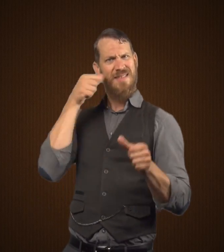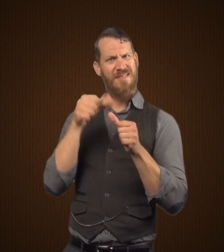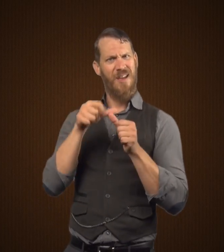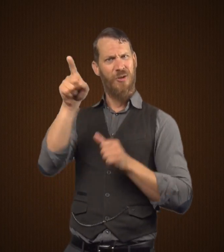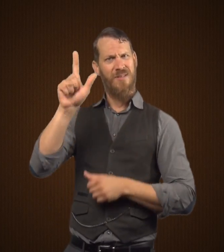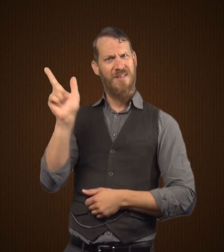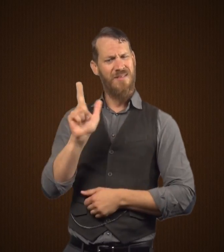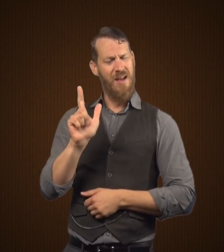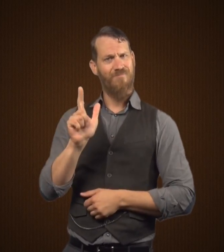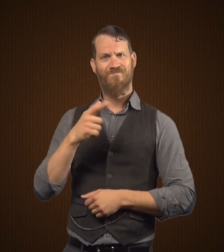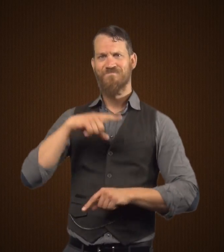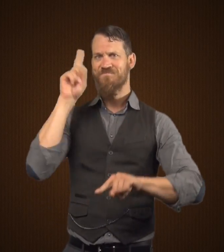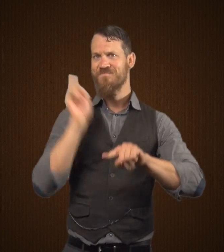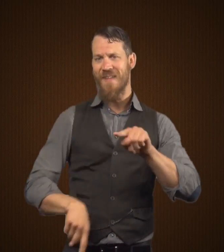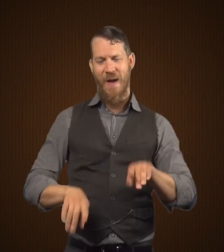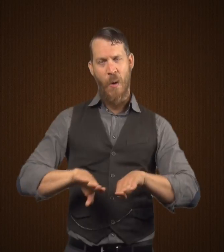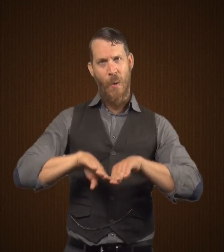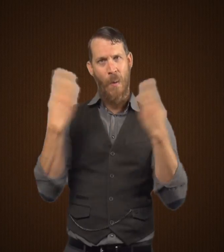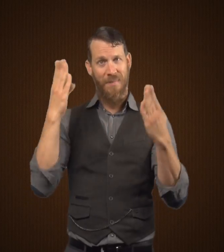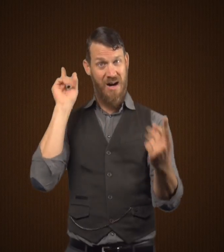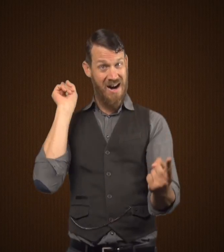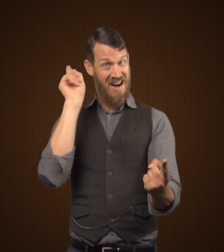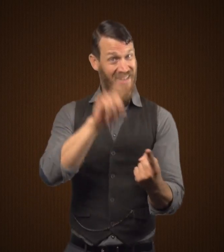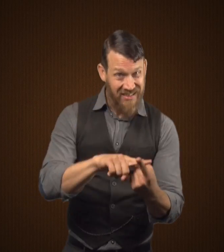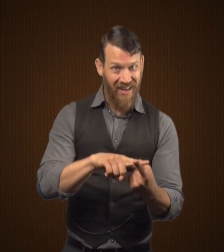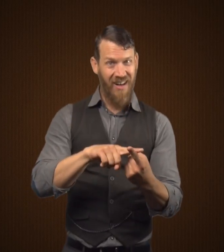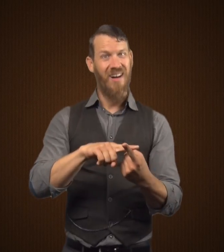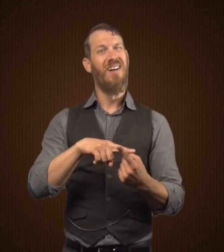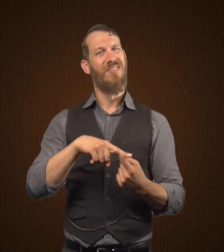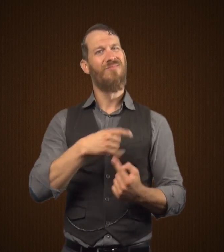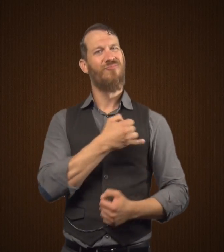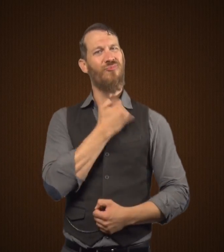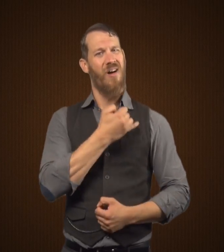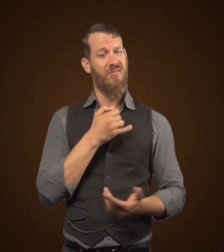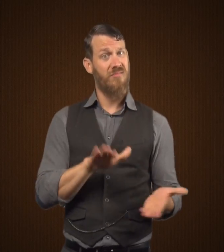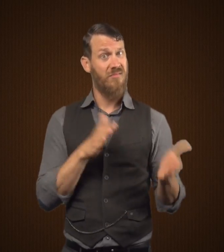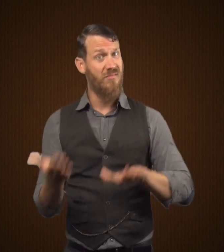Now Mr. Utterson gets a letter from Dr. Lanyon with instructions not to open the letter